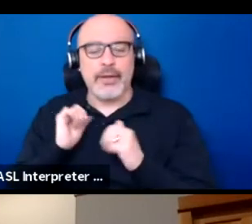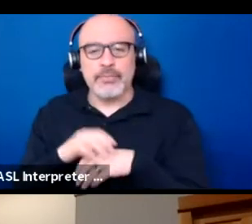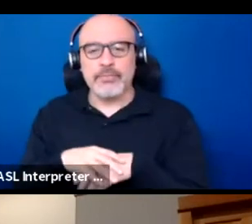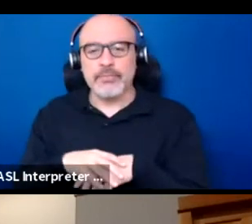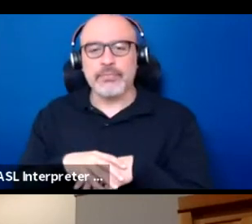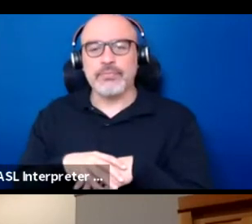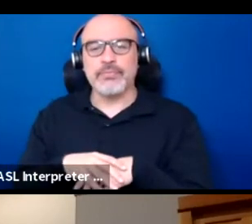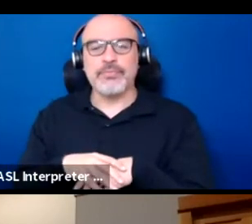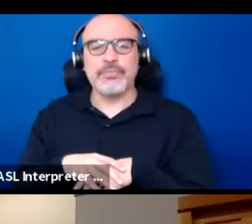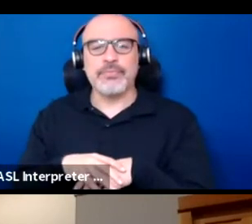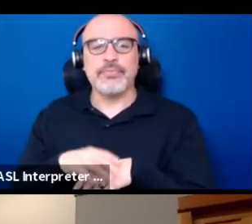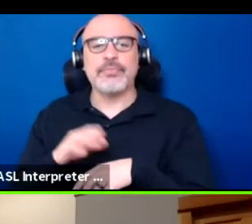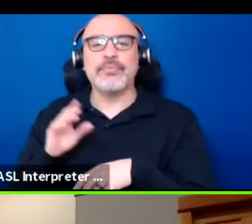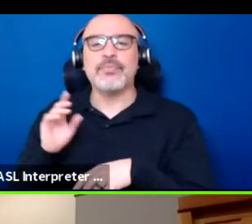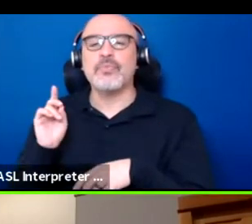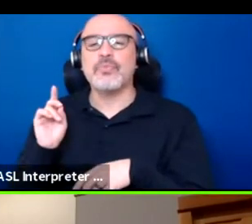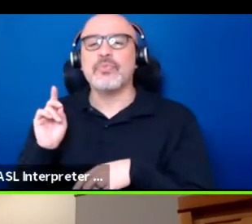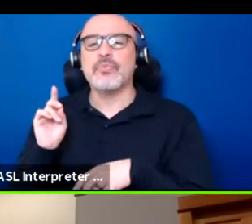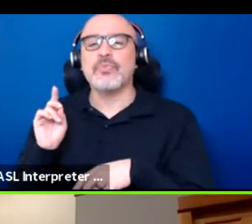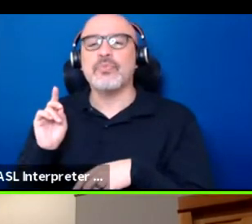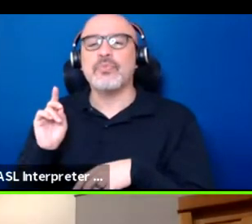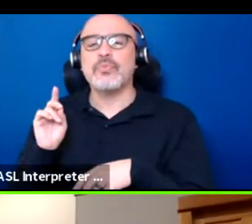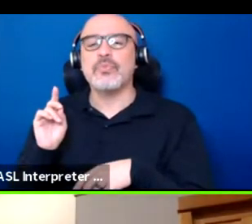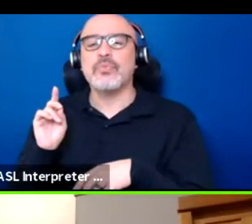You know, the theater,